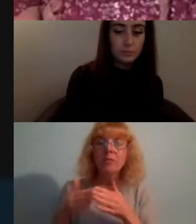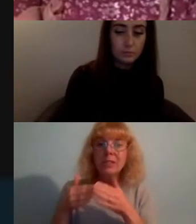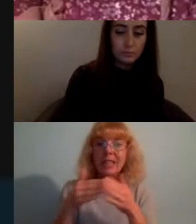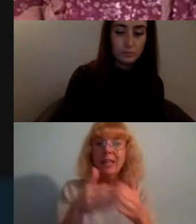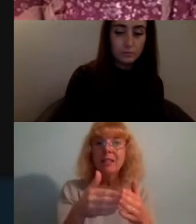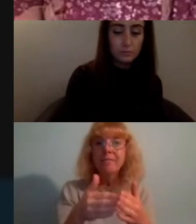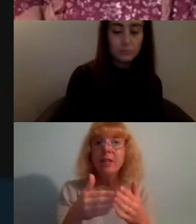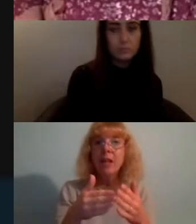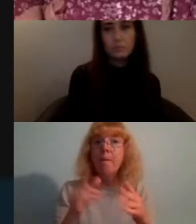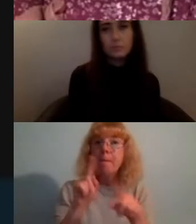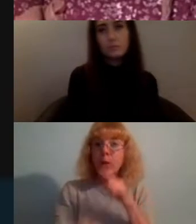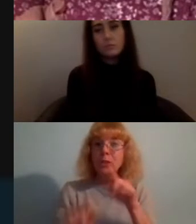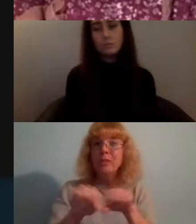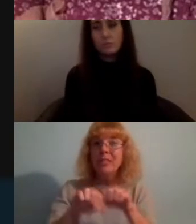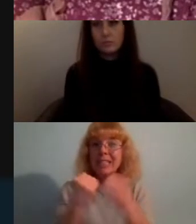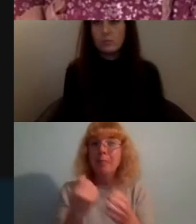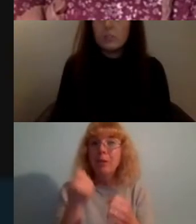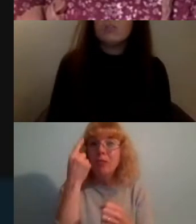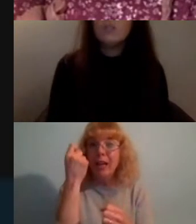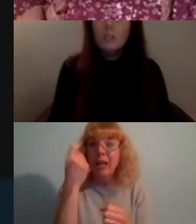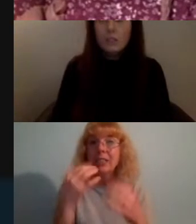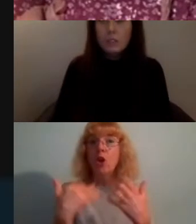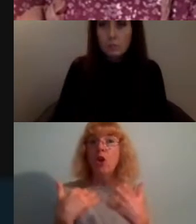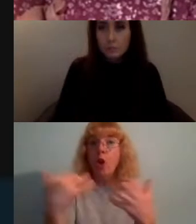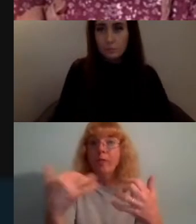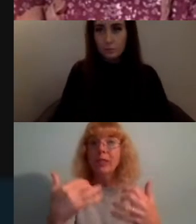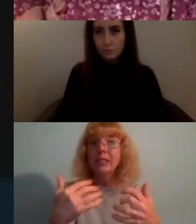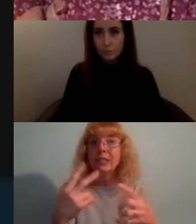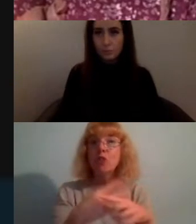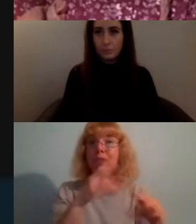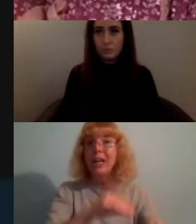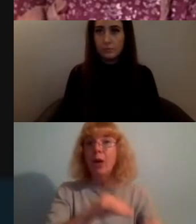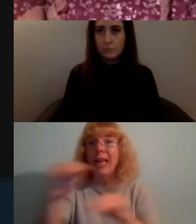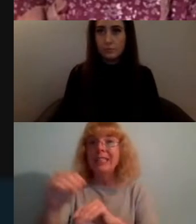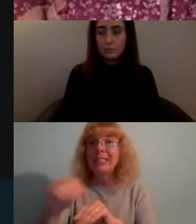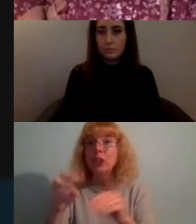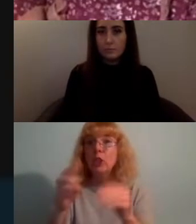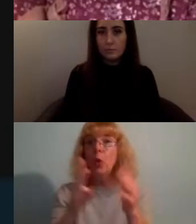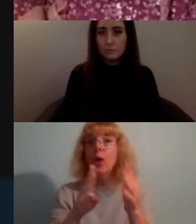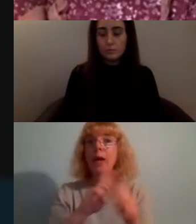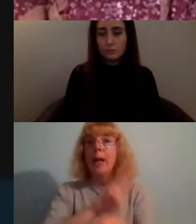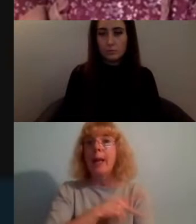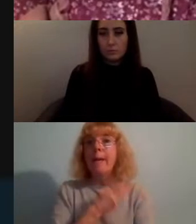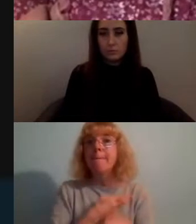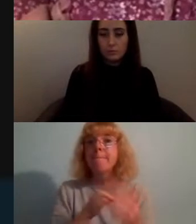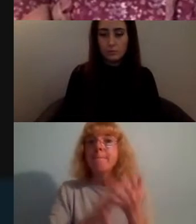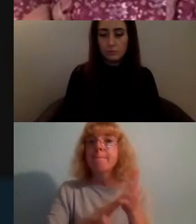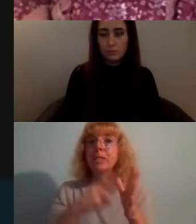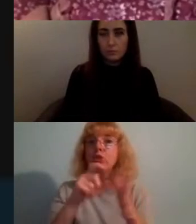that the conference had been relocated to Madrid which was quite hilarious but also very tragic